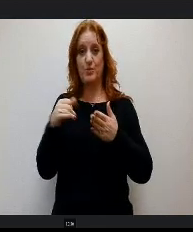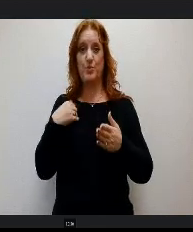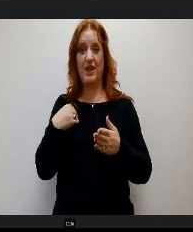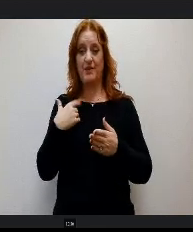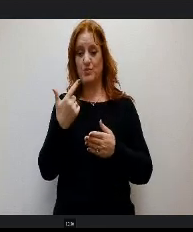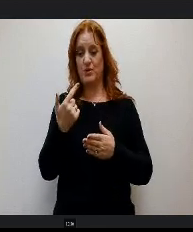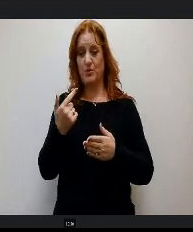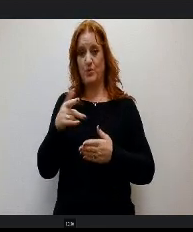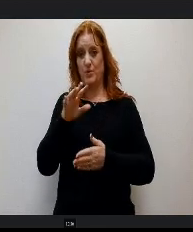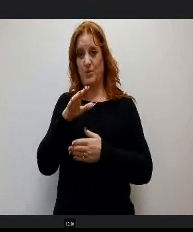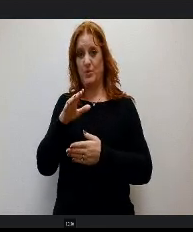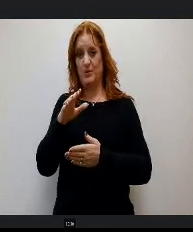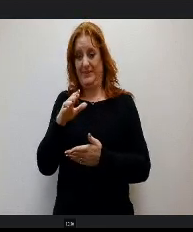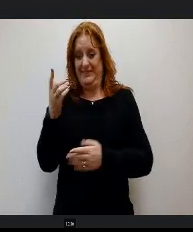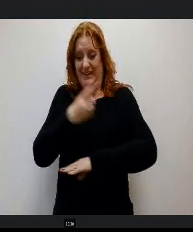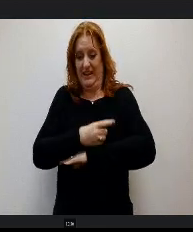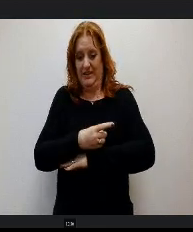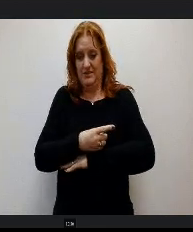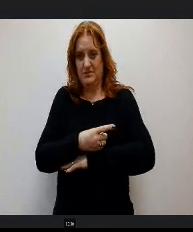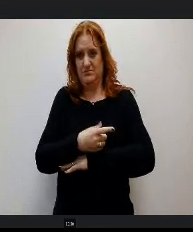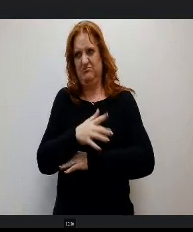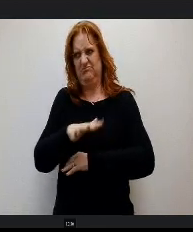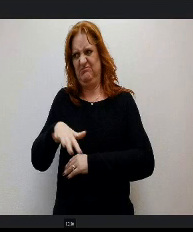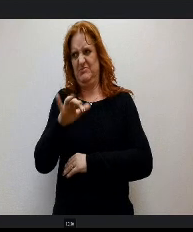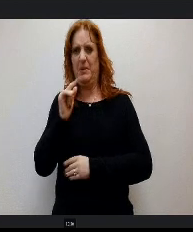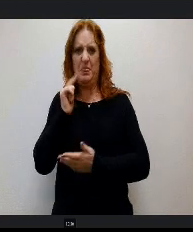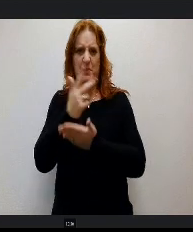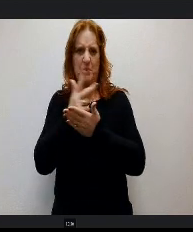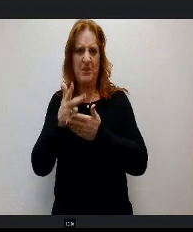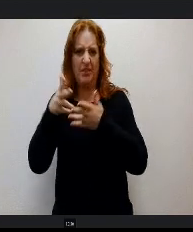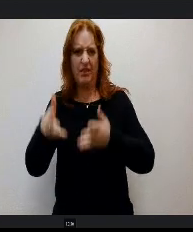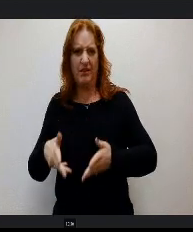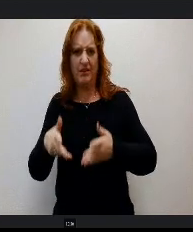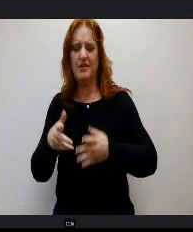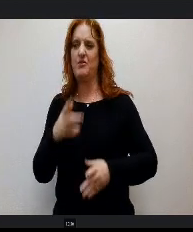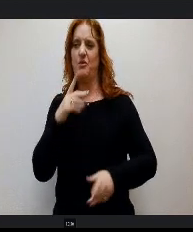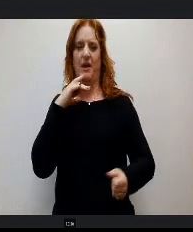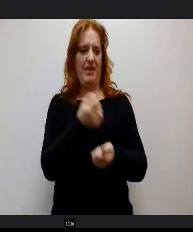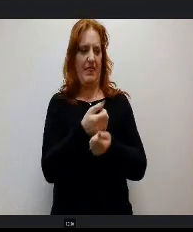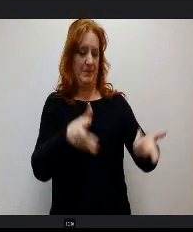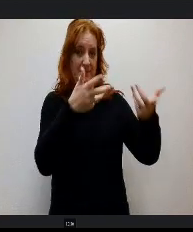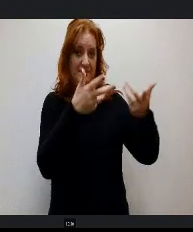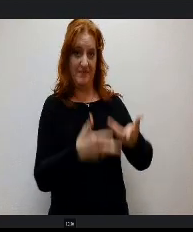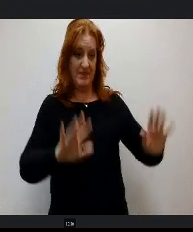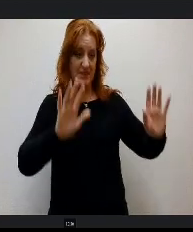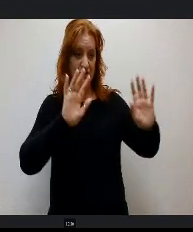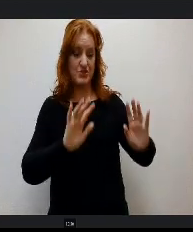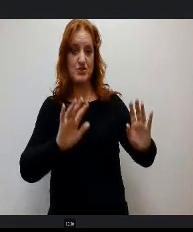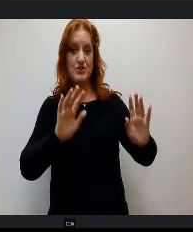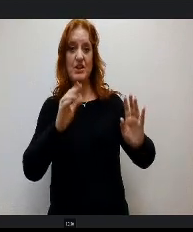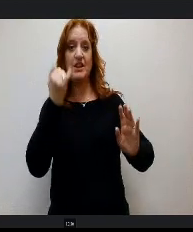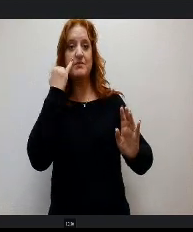That's roughly 3 weeks to get everything done and if you just consider that in terms of